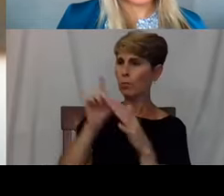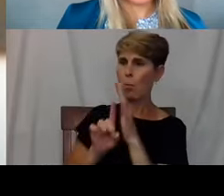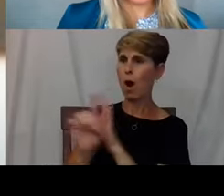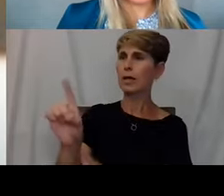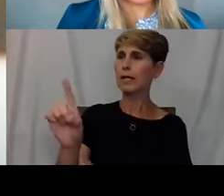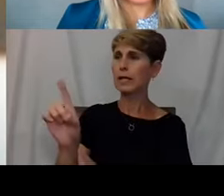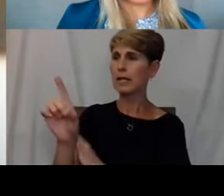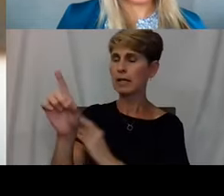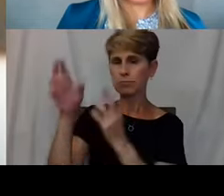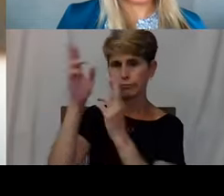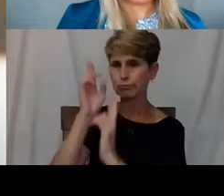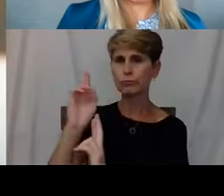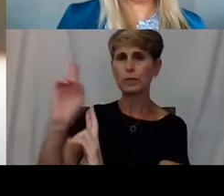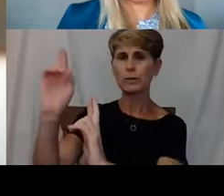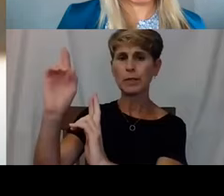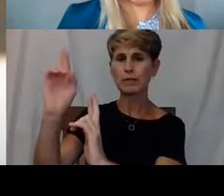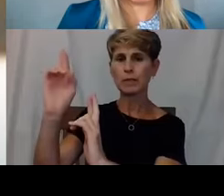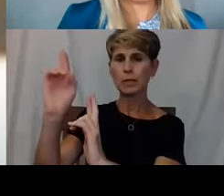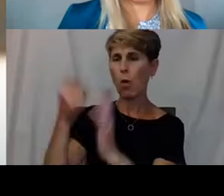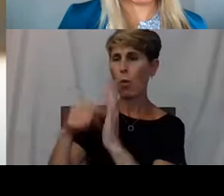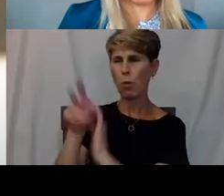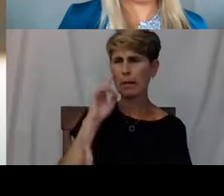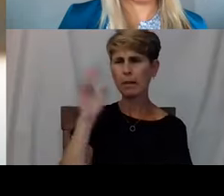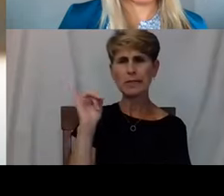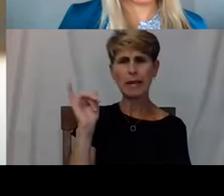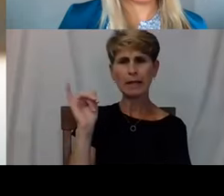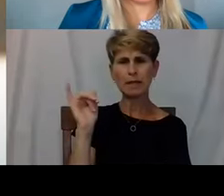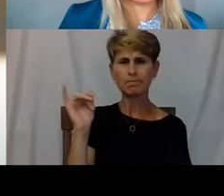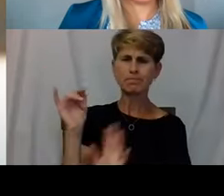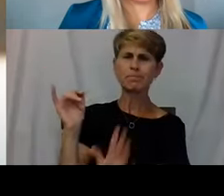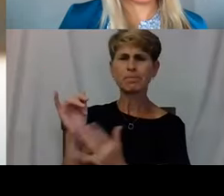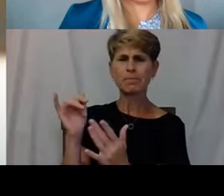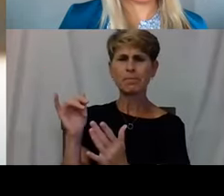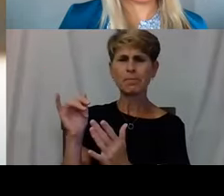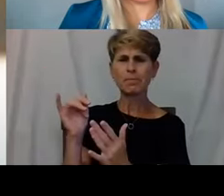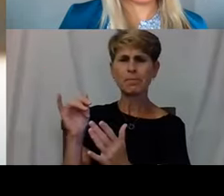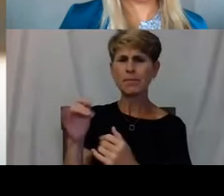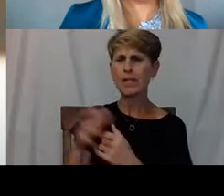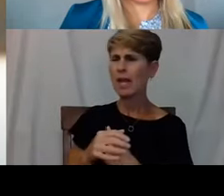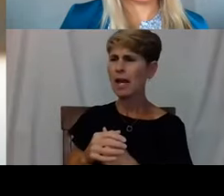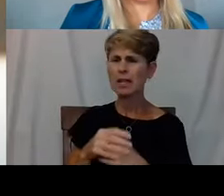of whatever it looks like. And you're gonna be able to say. Well, let me go get a sandwich and we can sit here and talk.